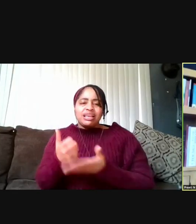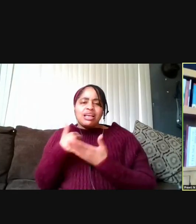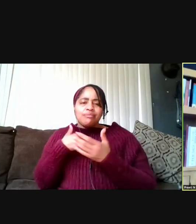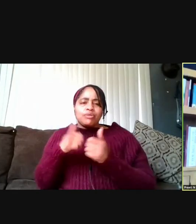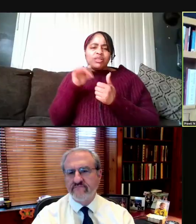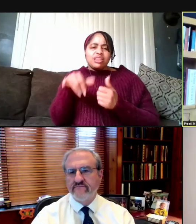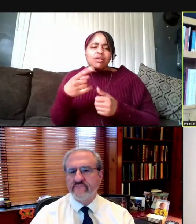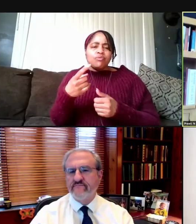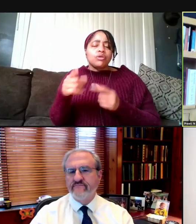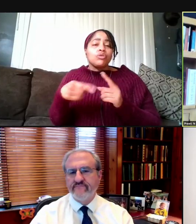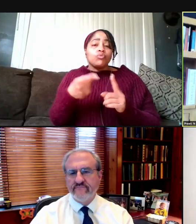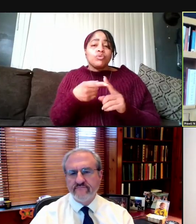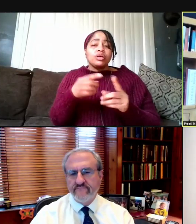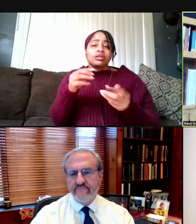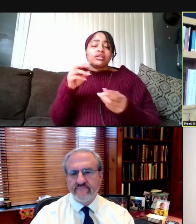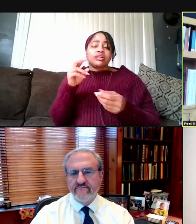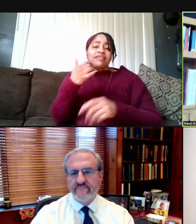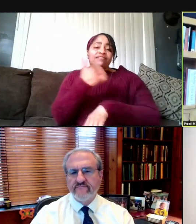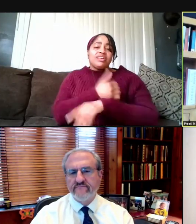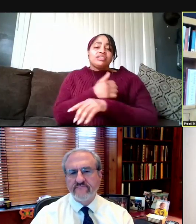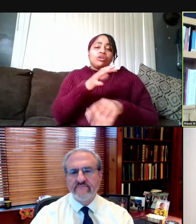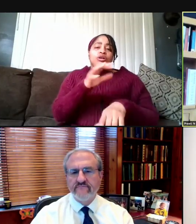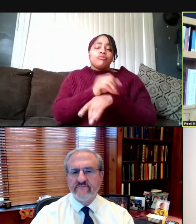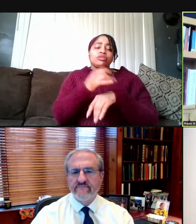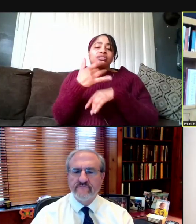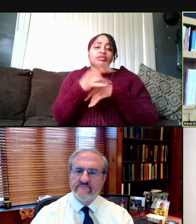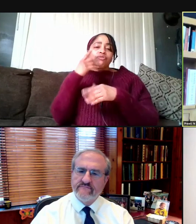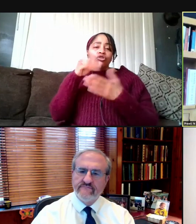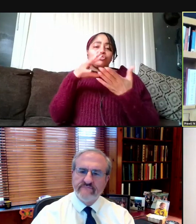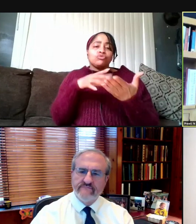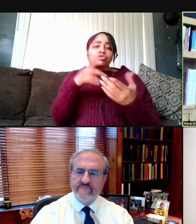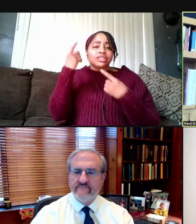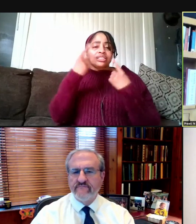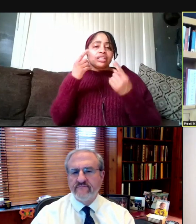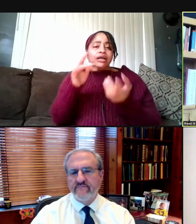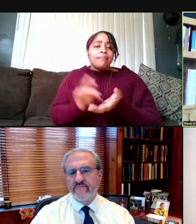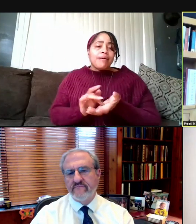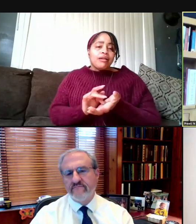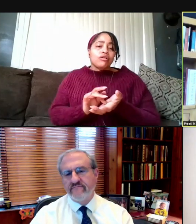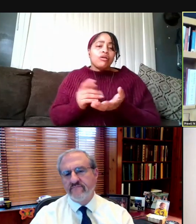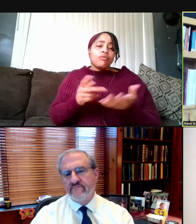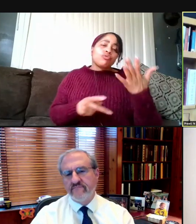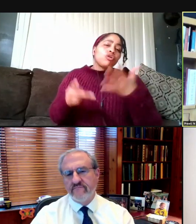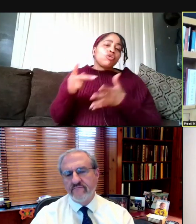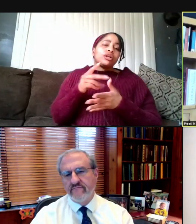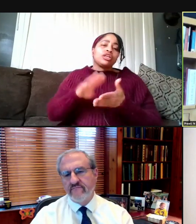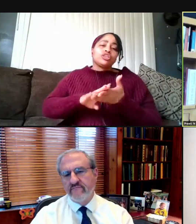"When vaccination appointments become available for students, will be considered a medical priority to be excused absence from a class."